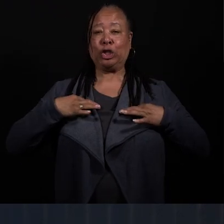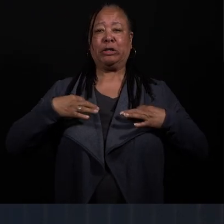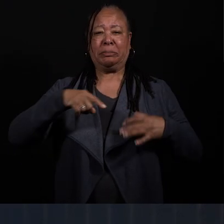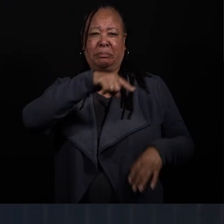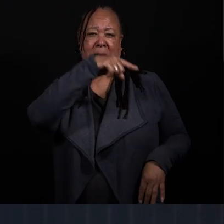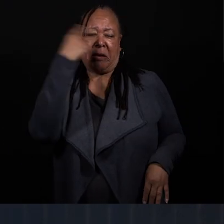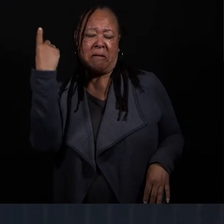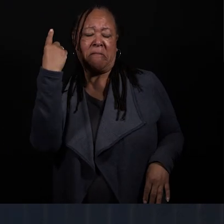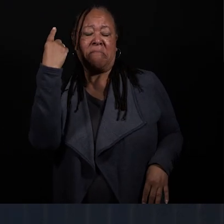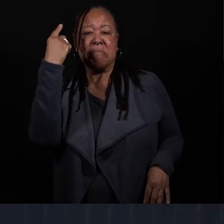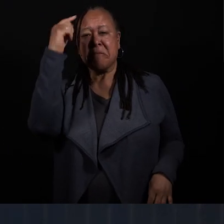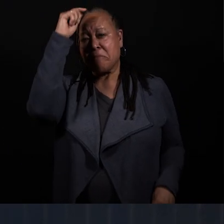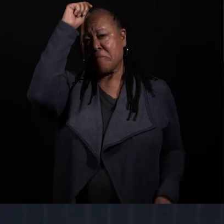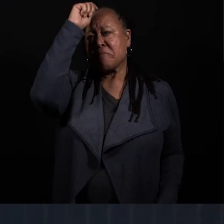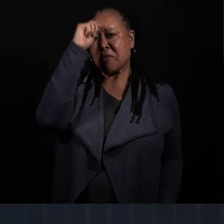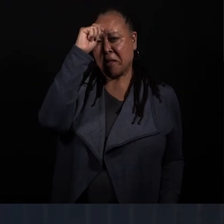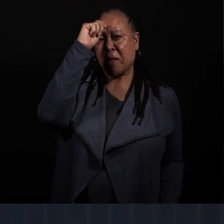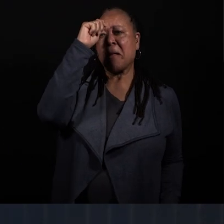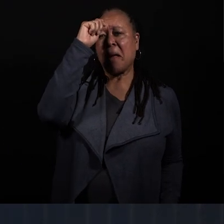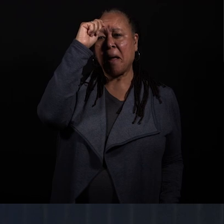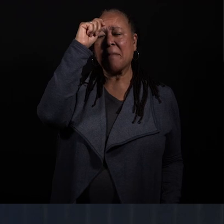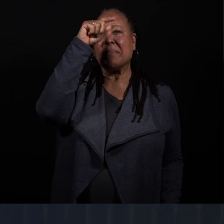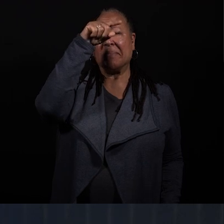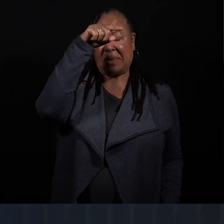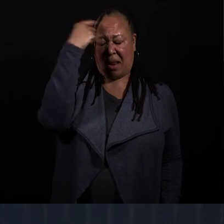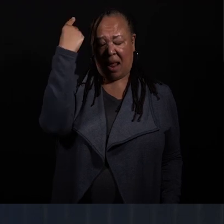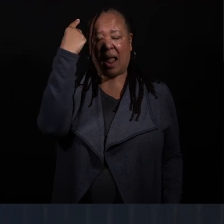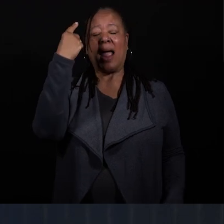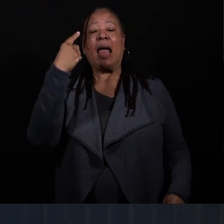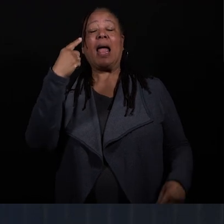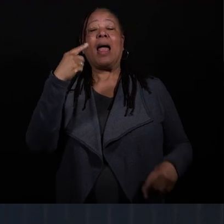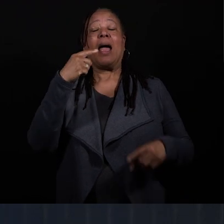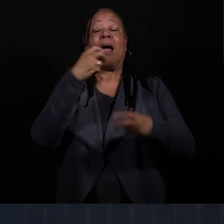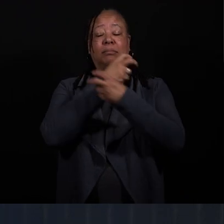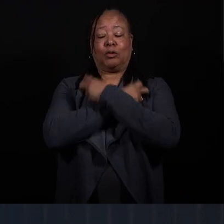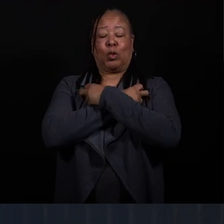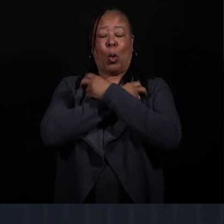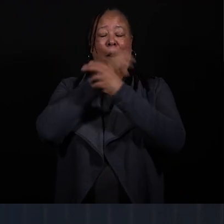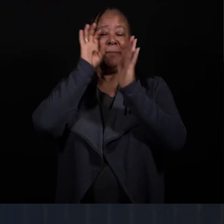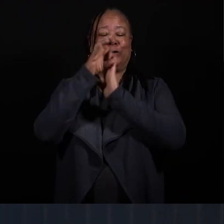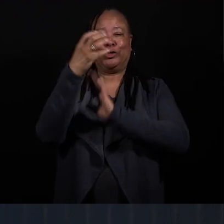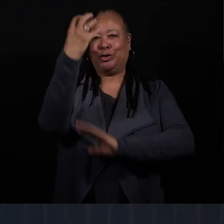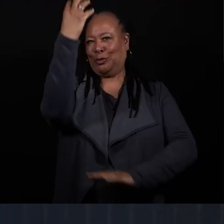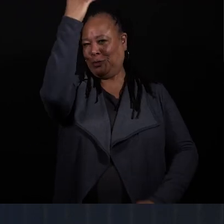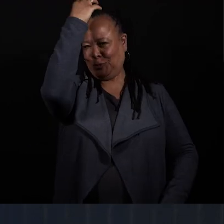and a black cap with a skull printed on it.